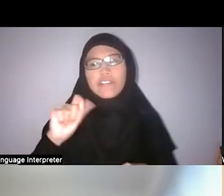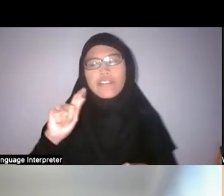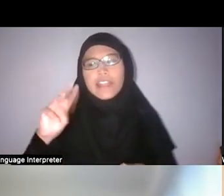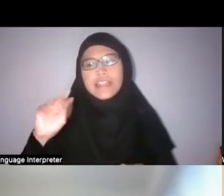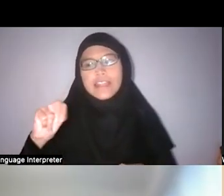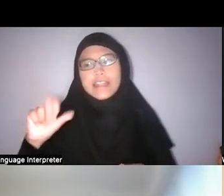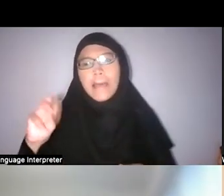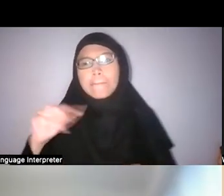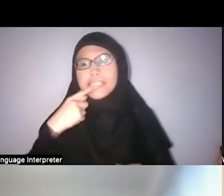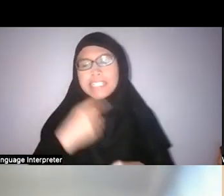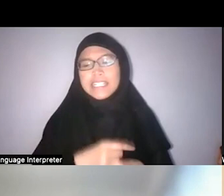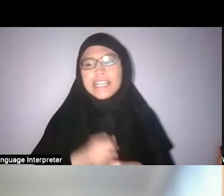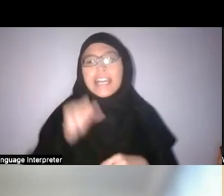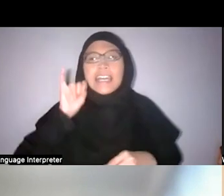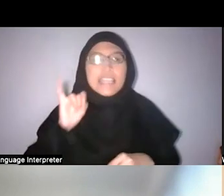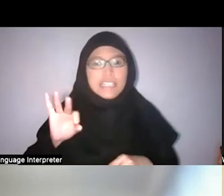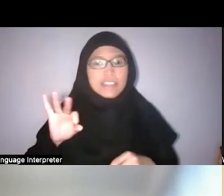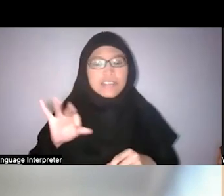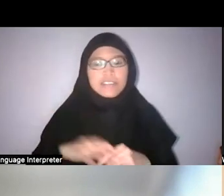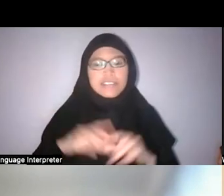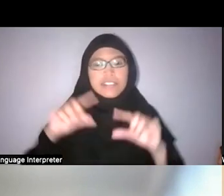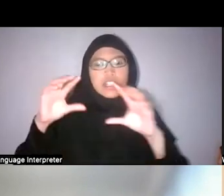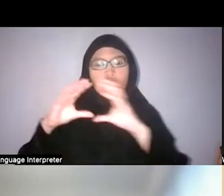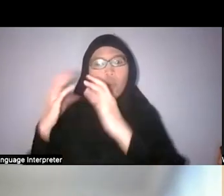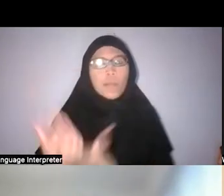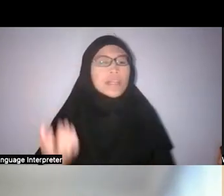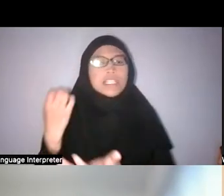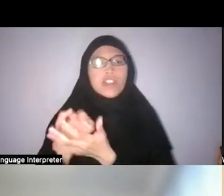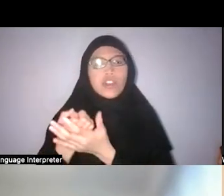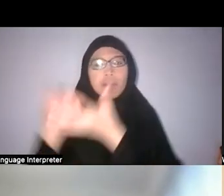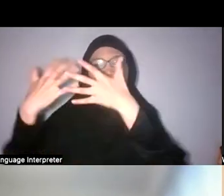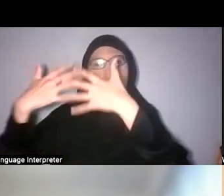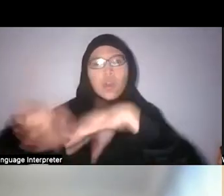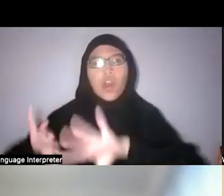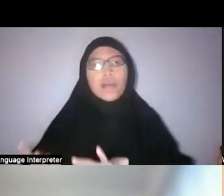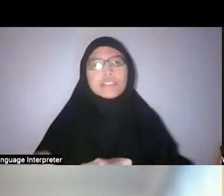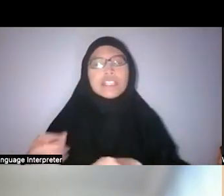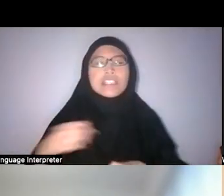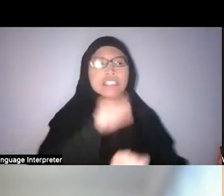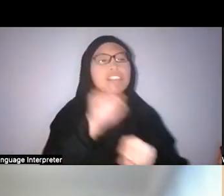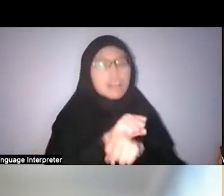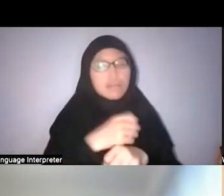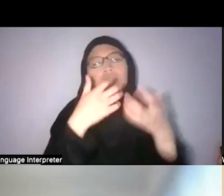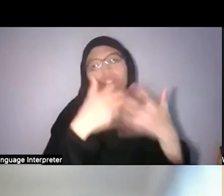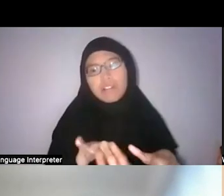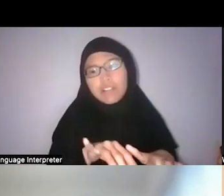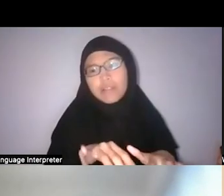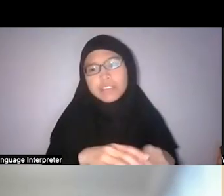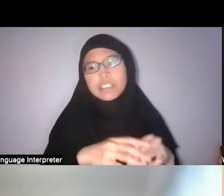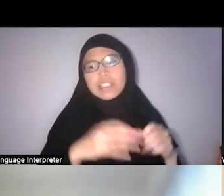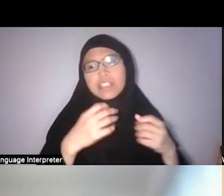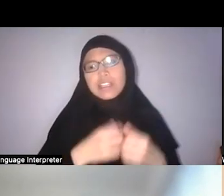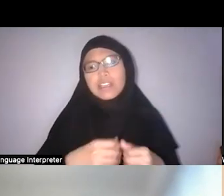if the global economy collapses then we will collapse, but that is unlikely to happen,